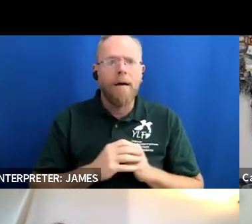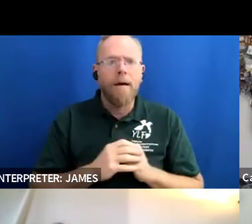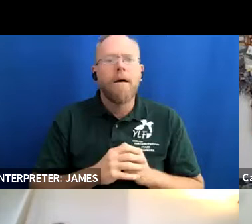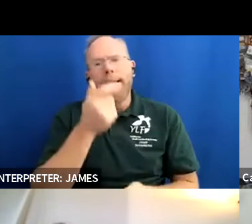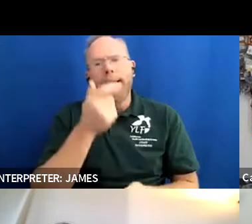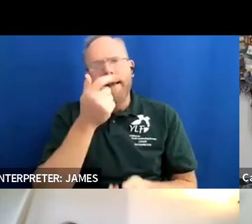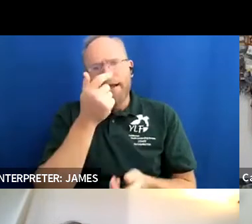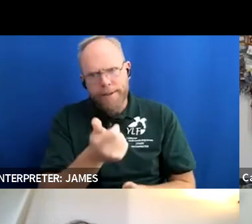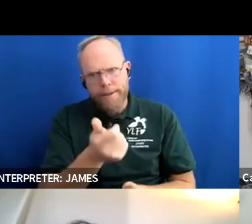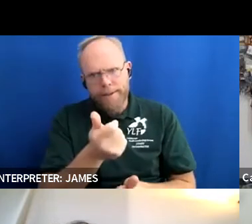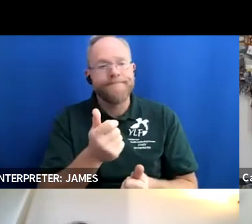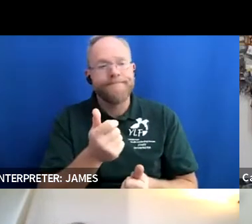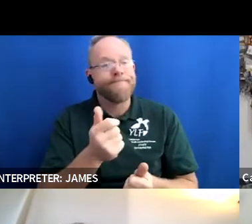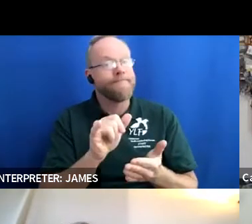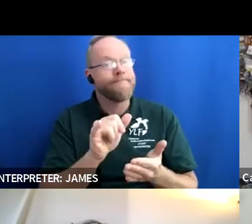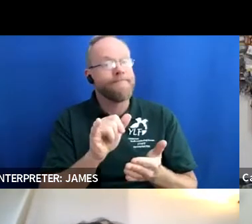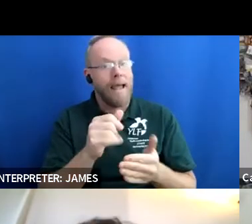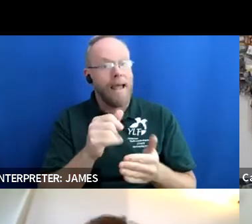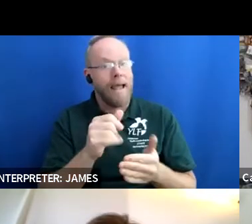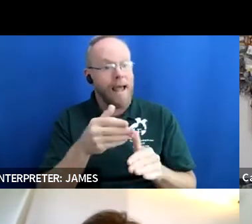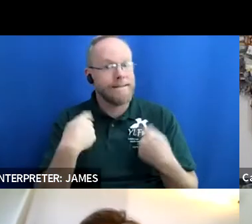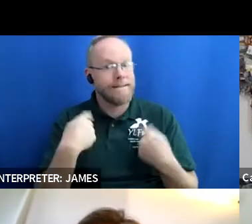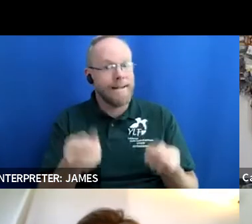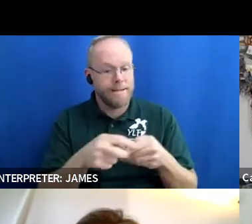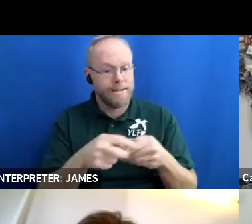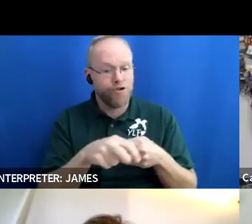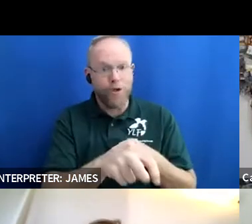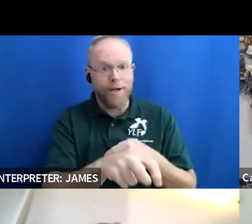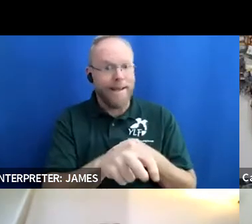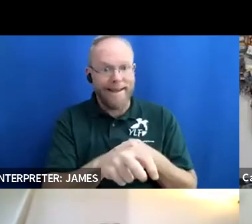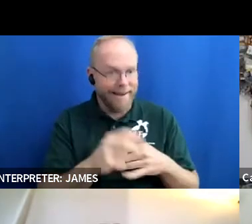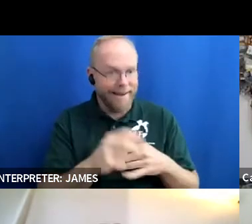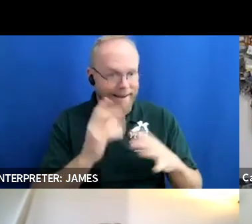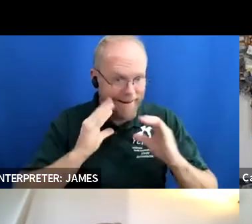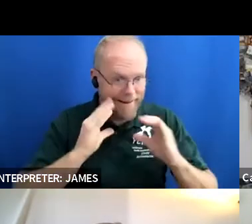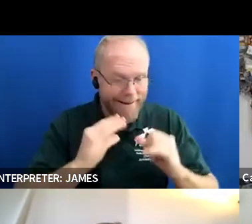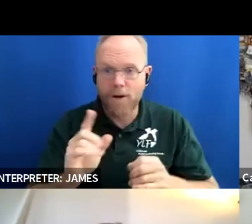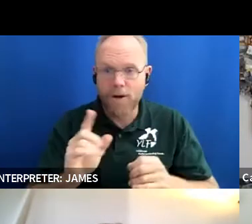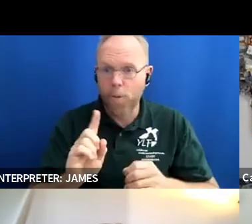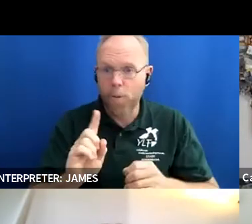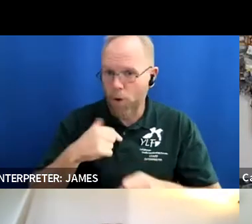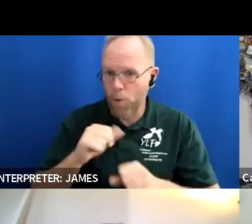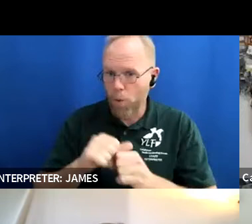journey i have taken uh currently where i work now is um called the center for disabilities here in